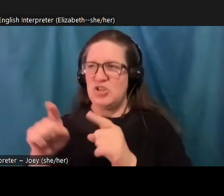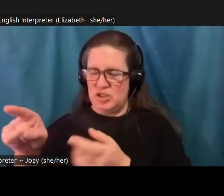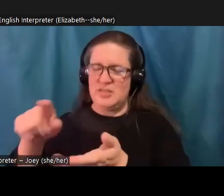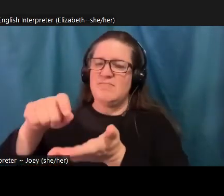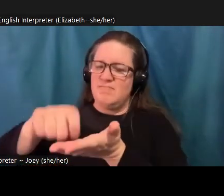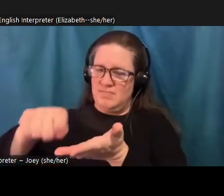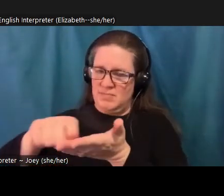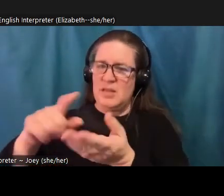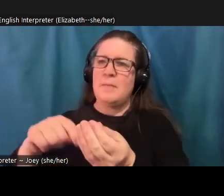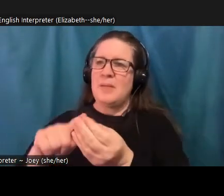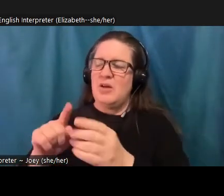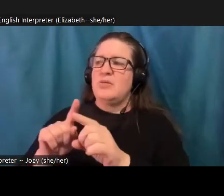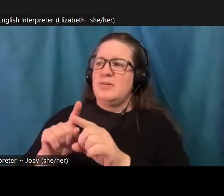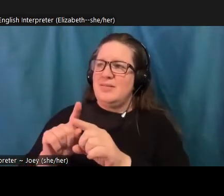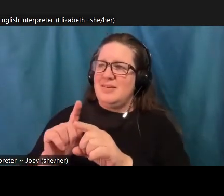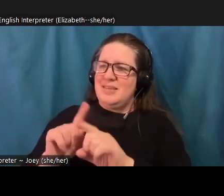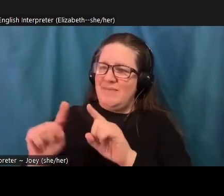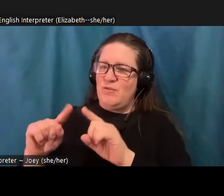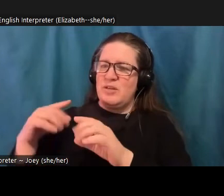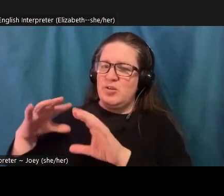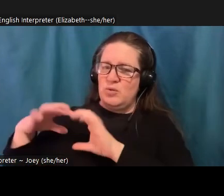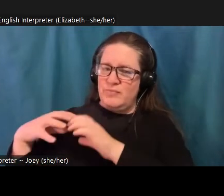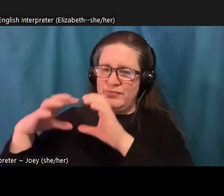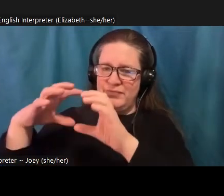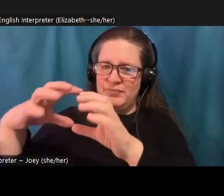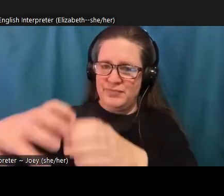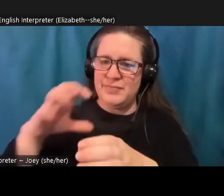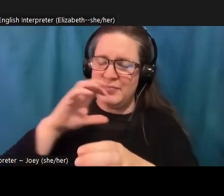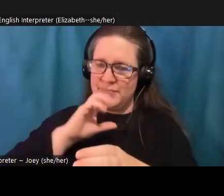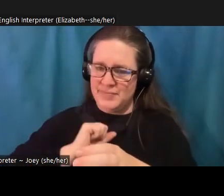these intergenerational alliances. And she's kind of a